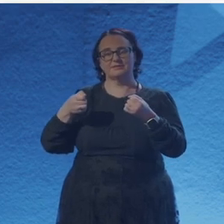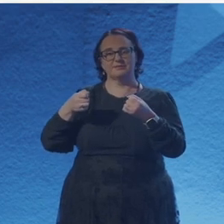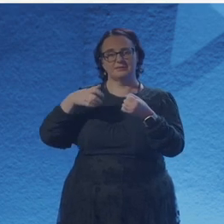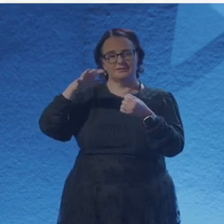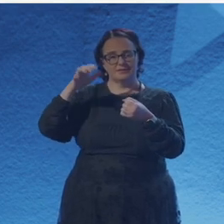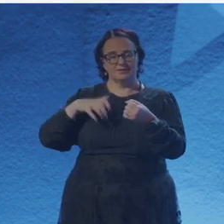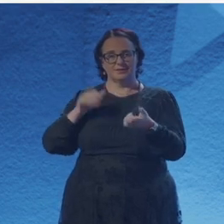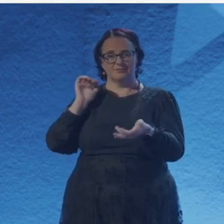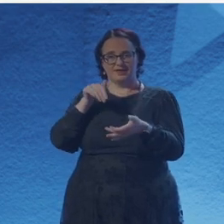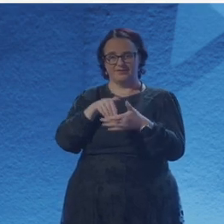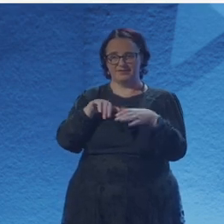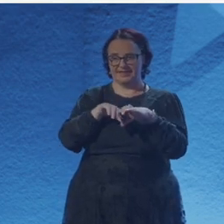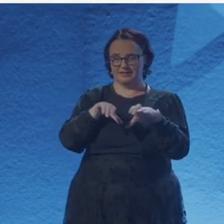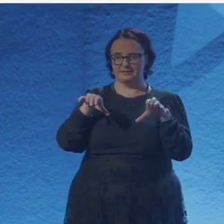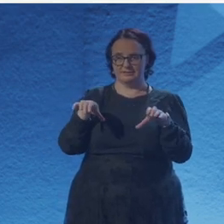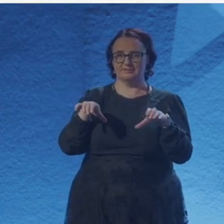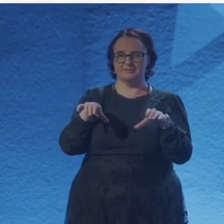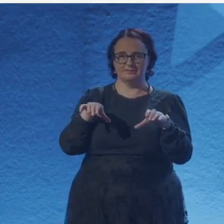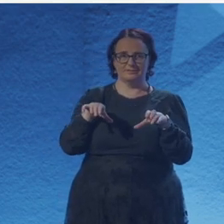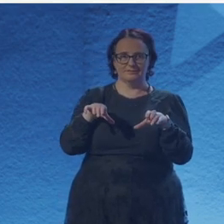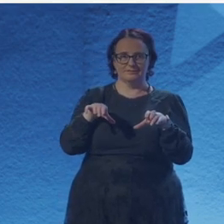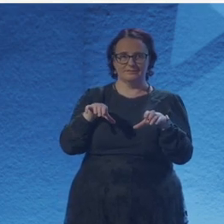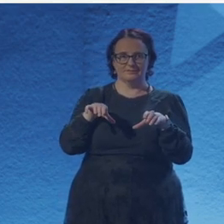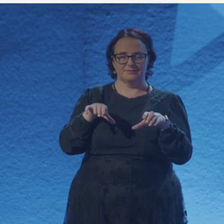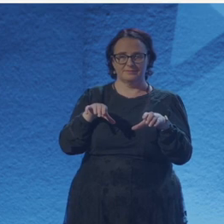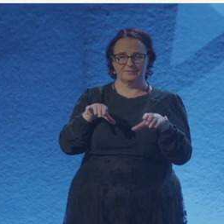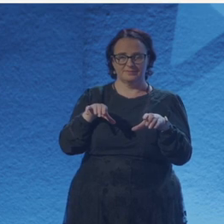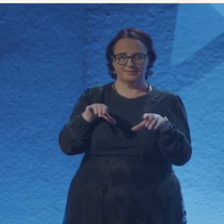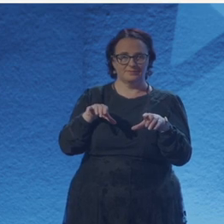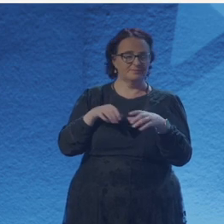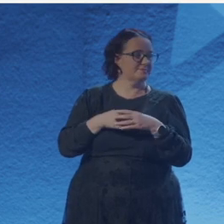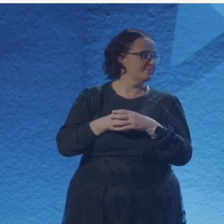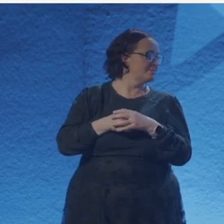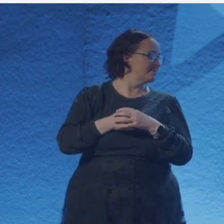But that's what I did. I just followed up that line.